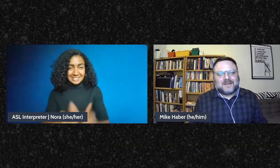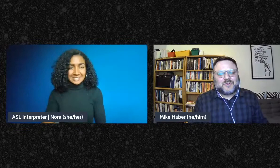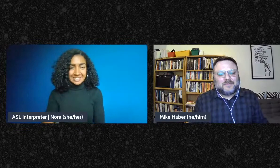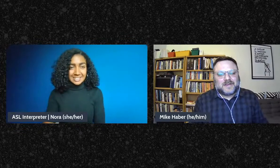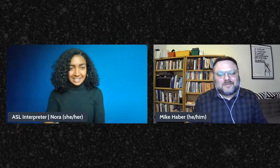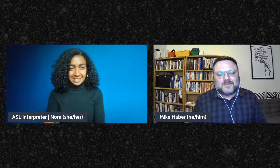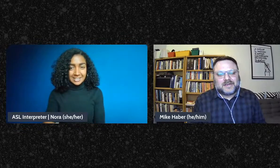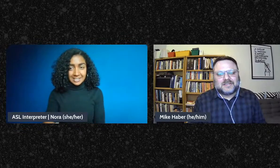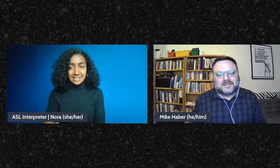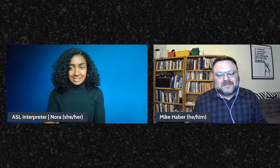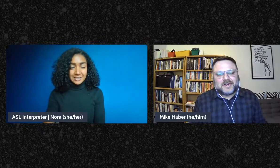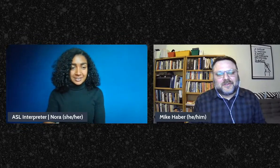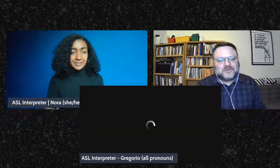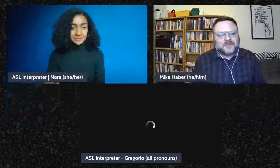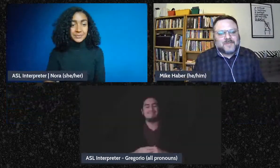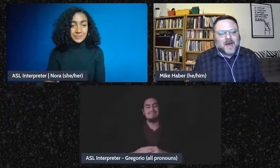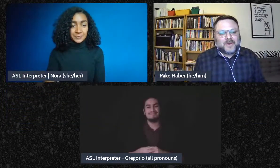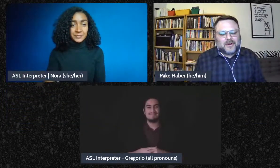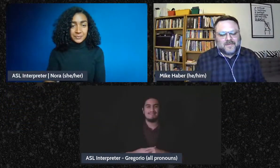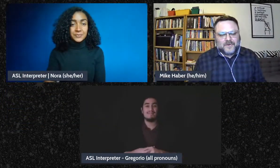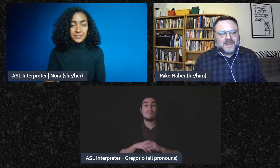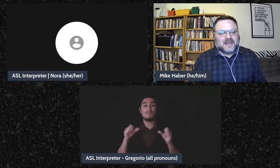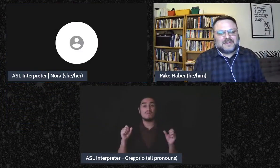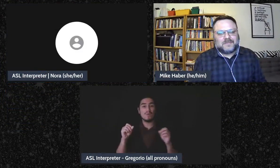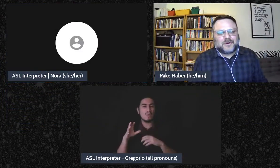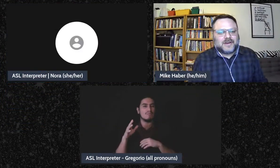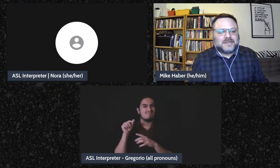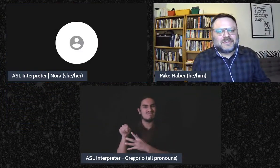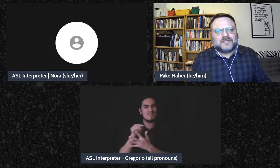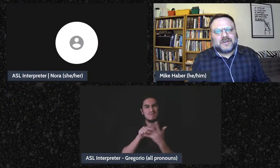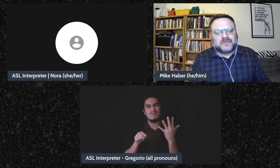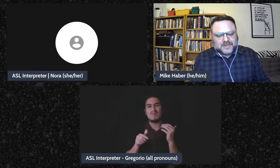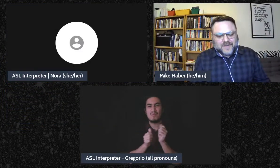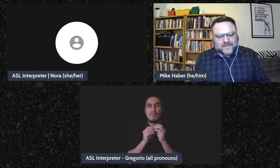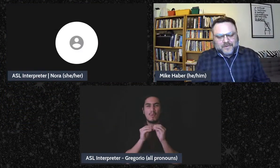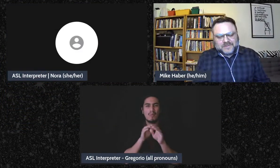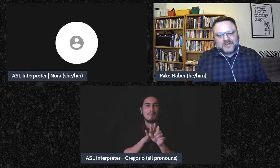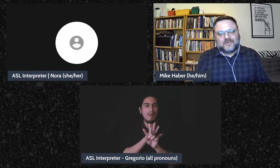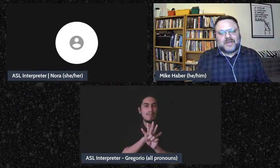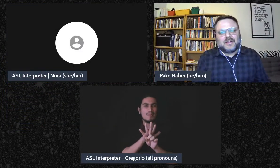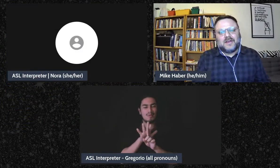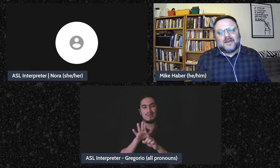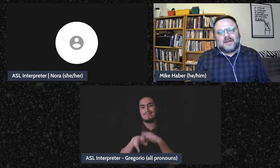exemption, but but you know the two most popular for tax exempt organizations are usually 501 c3